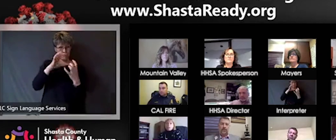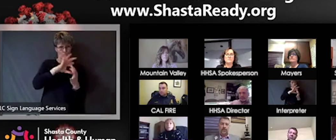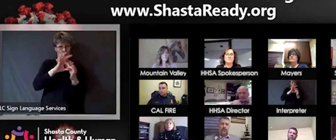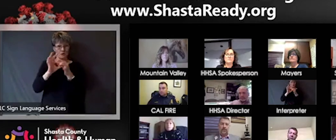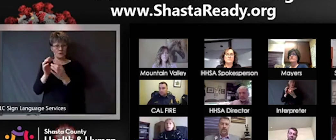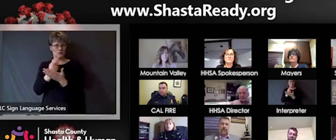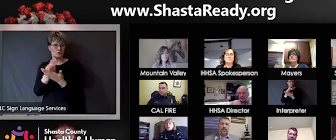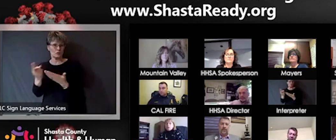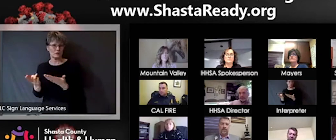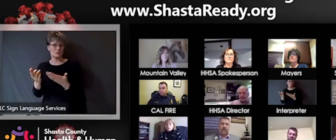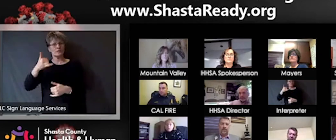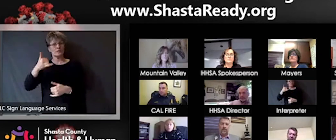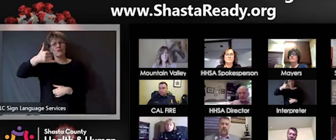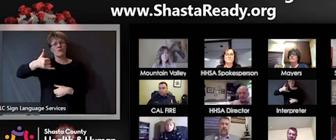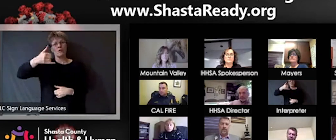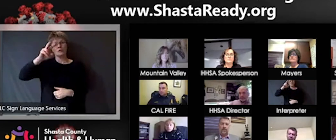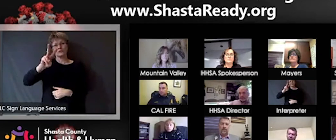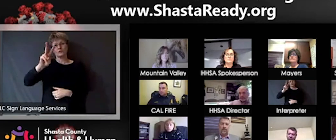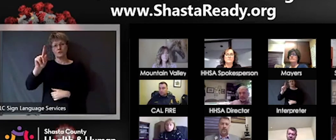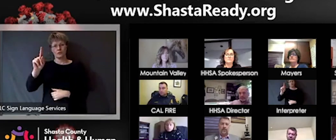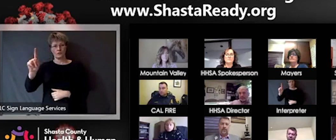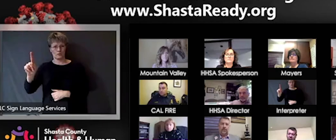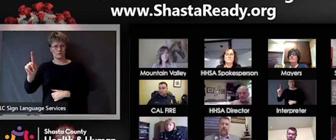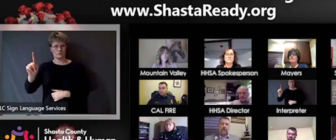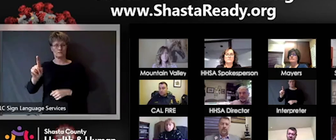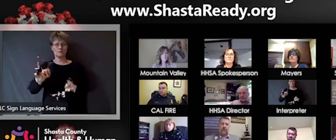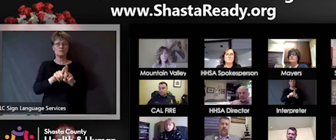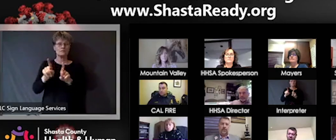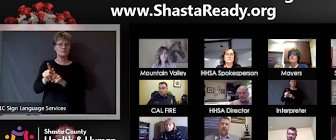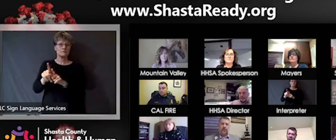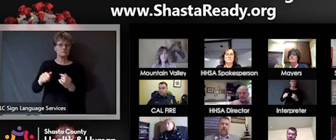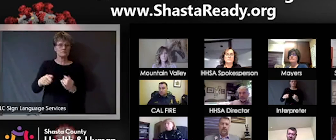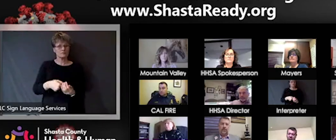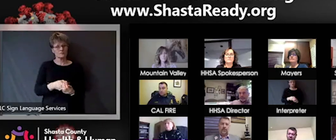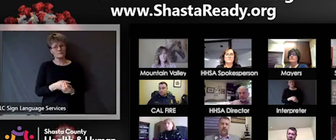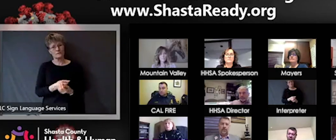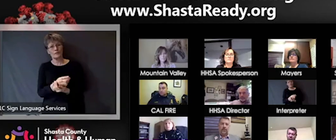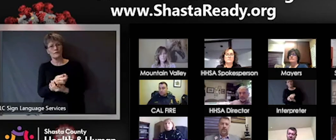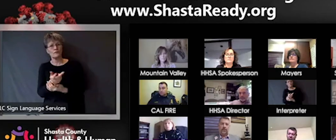there and then a couple of handbooks that came out the Stress Relief Playbook